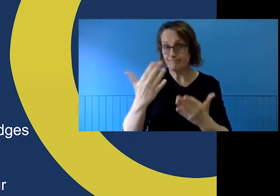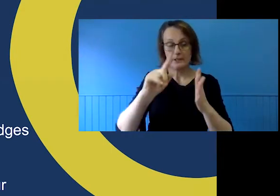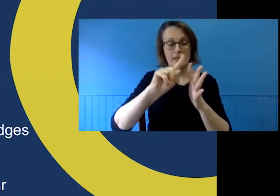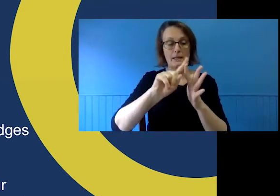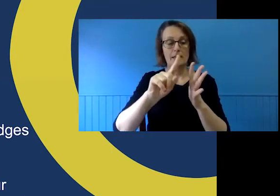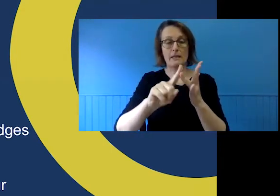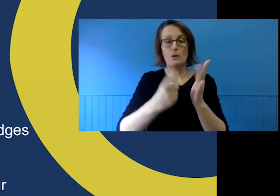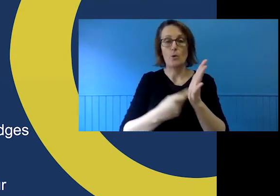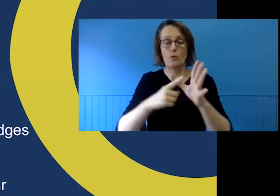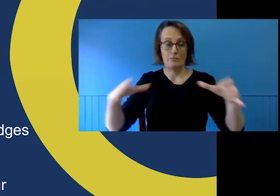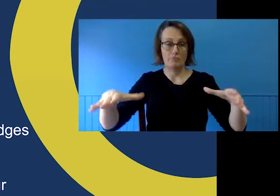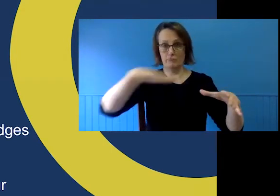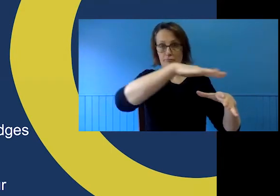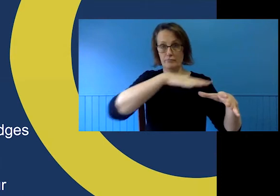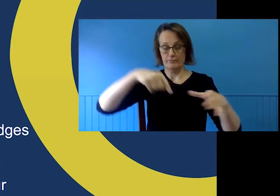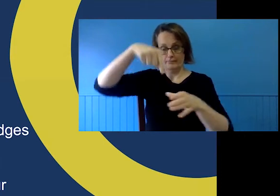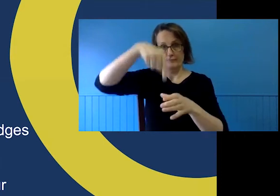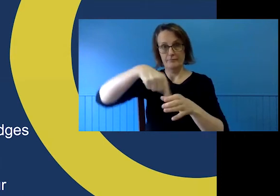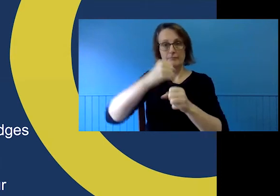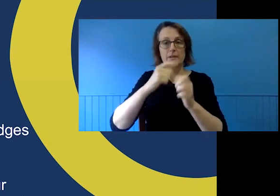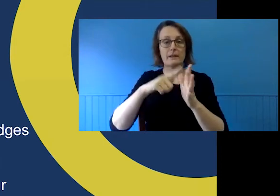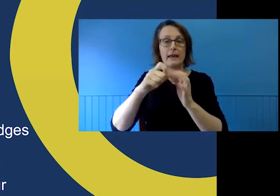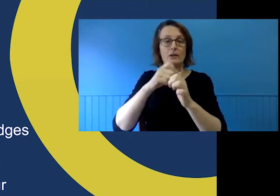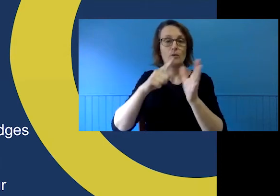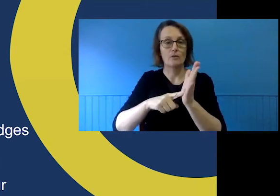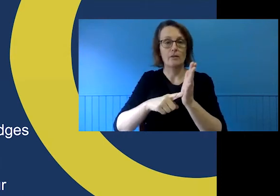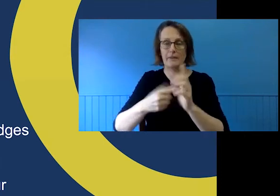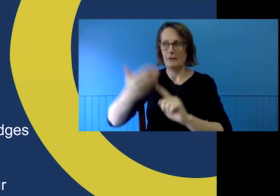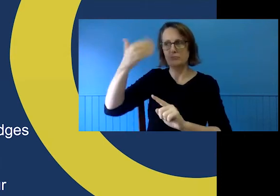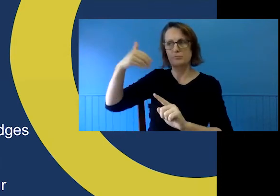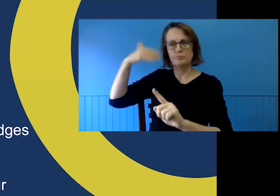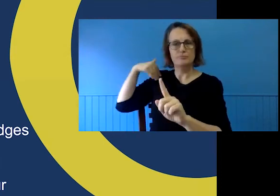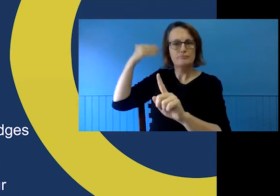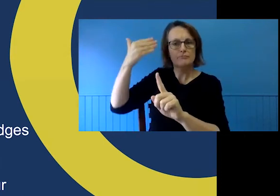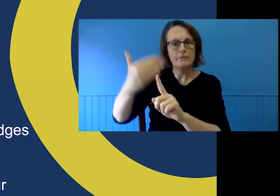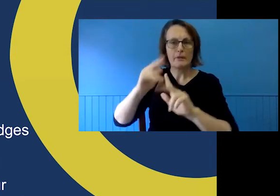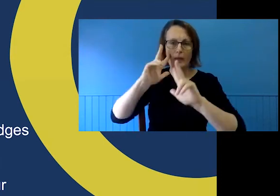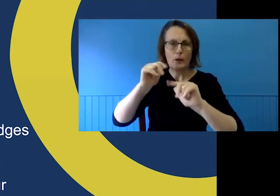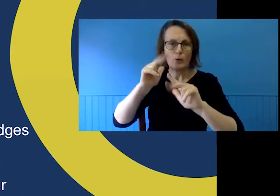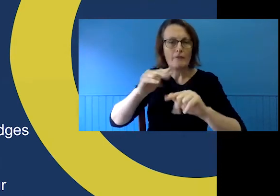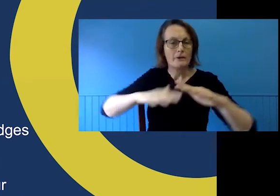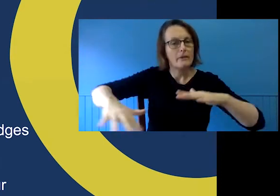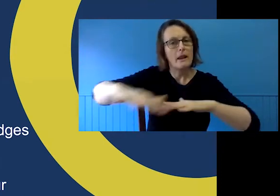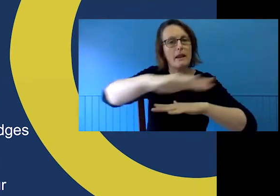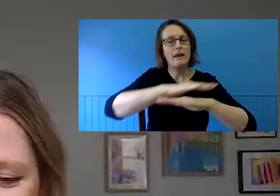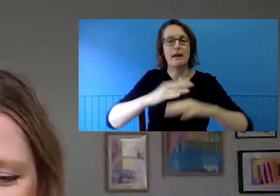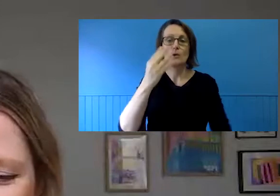nation. The traditional Custodians of the lands and waters upon which I am lucky enough to live, work and play here in Sydney.